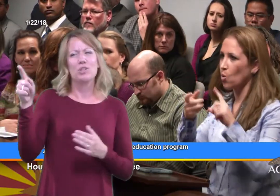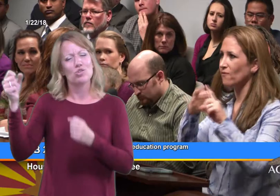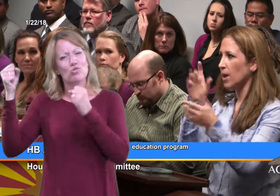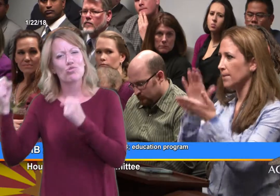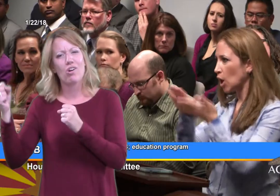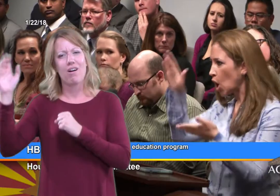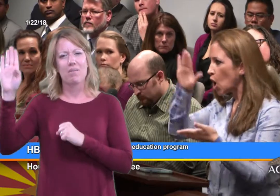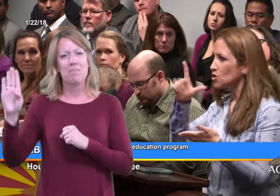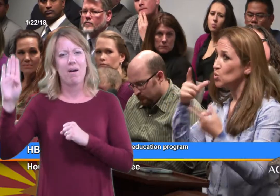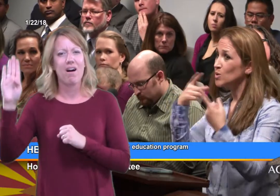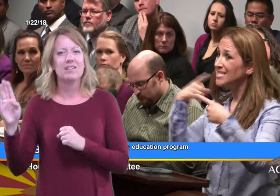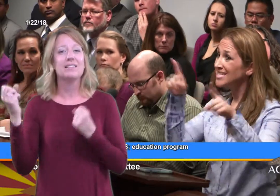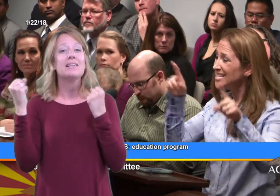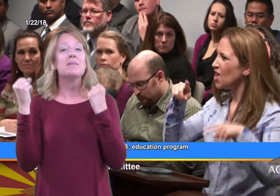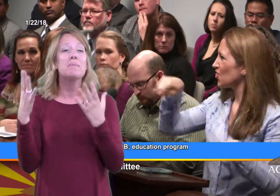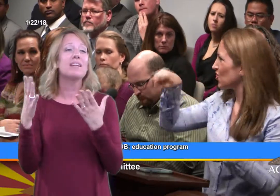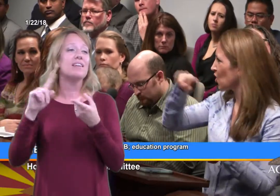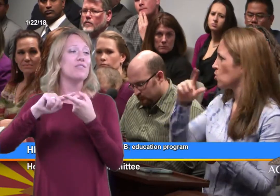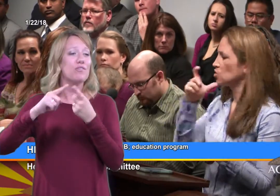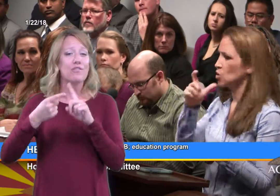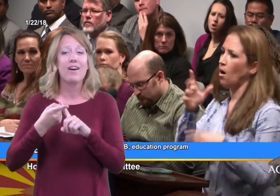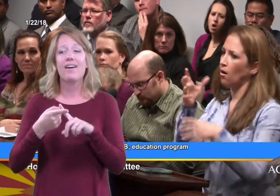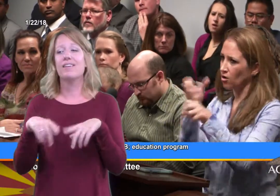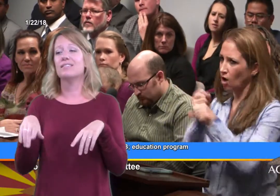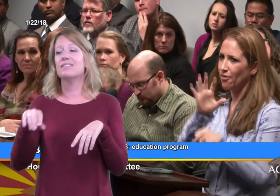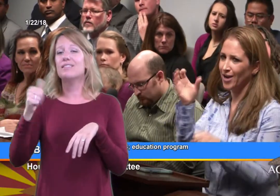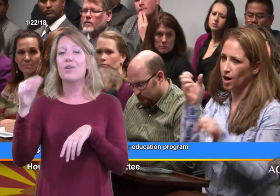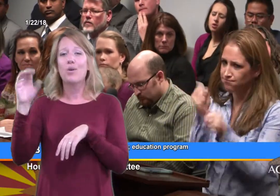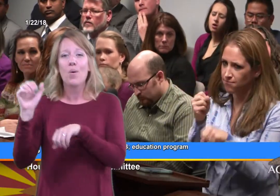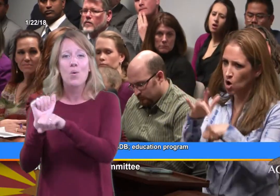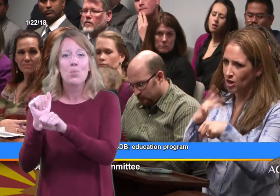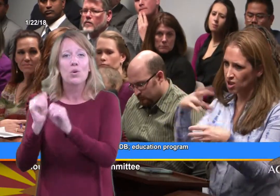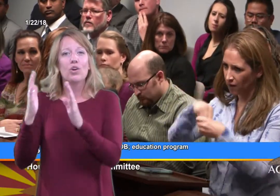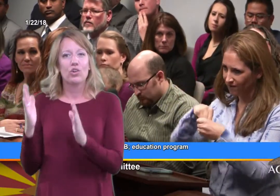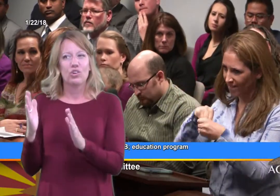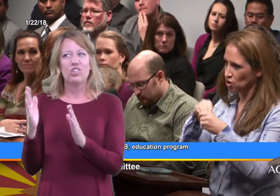and many of my colleagues and deaf friends have been